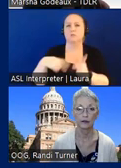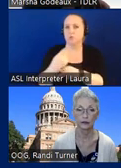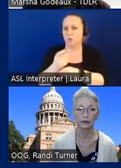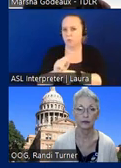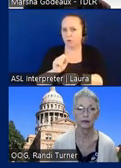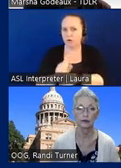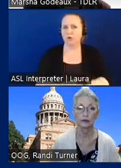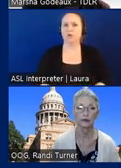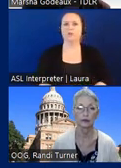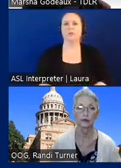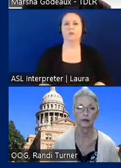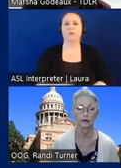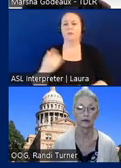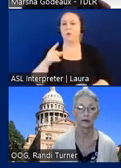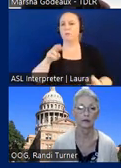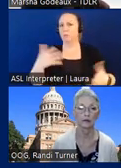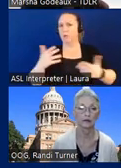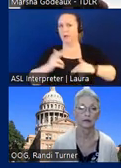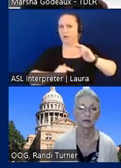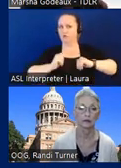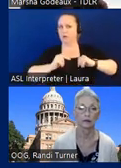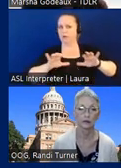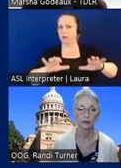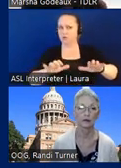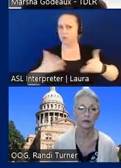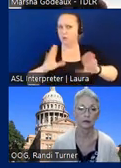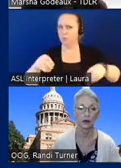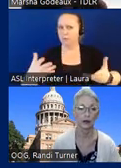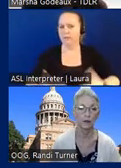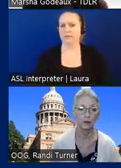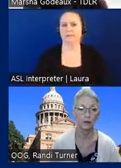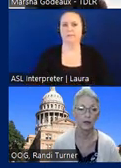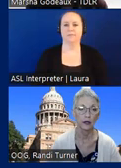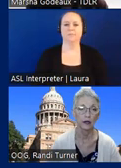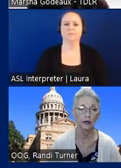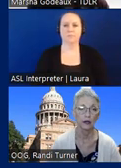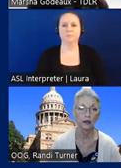look at the what construction was done and what's being provided. Okay so and we'll go over examples